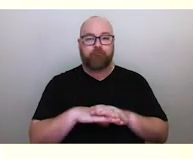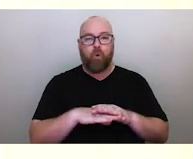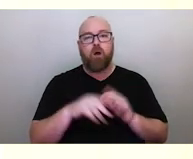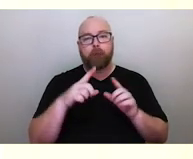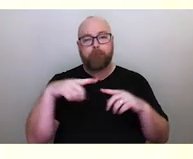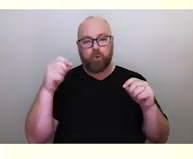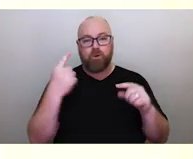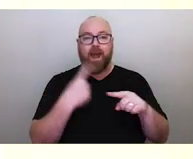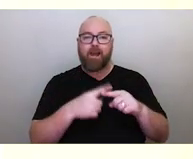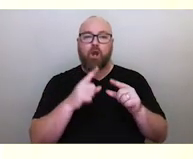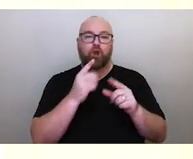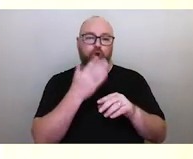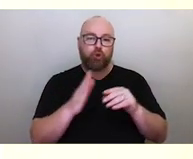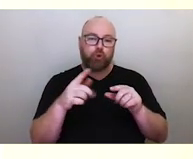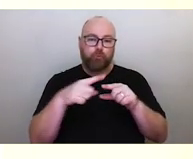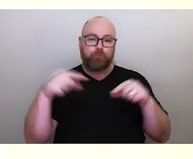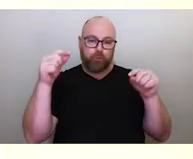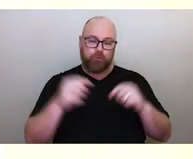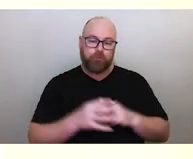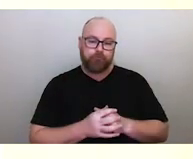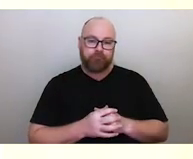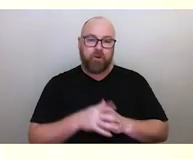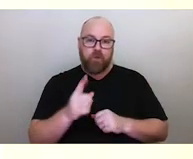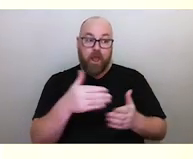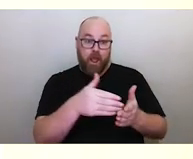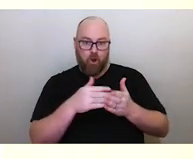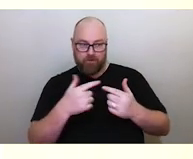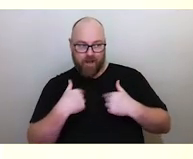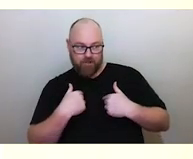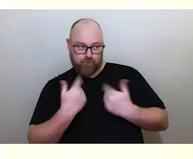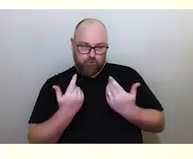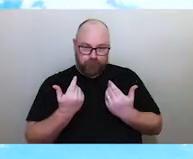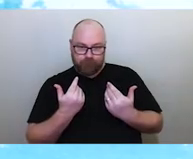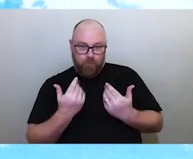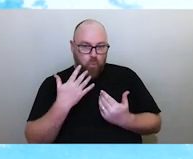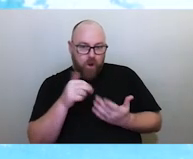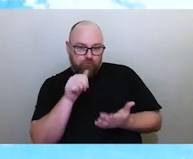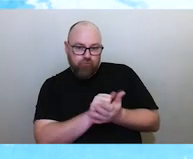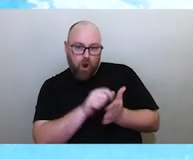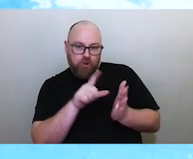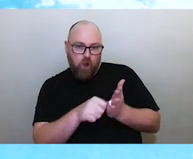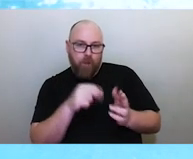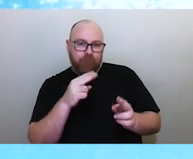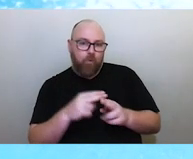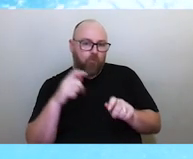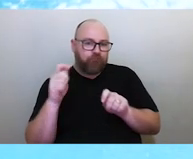And this can help you with knowing how to navigate, knowing when to go fishing, the best time to do that,